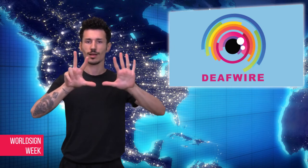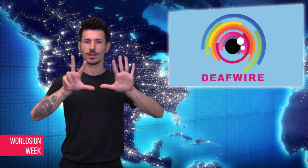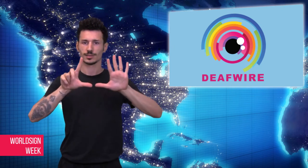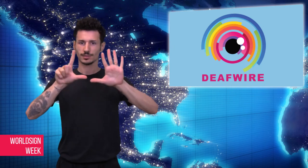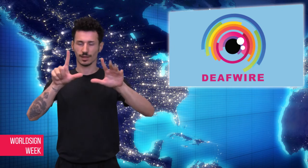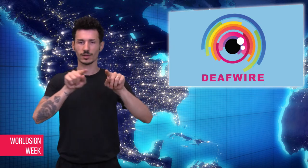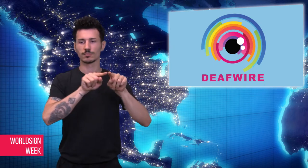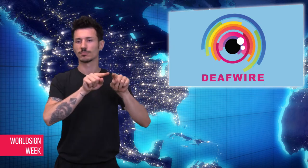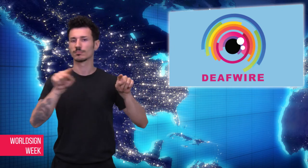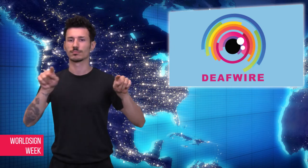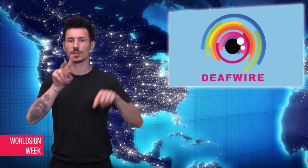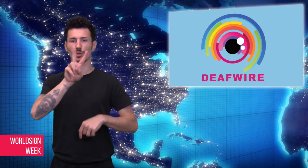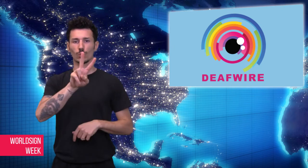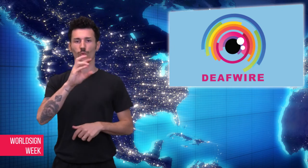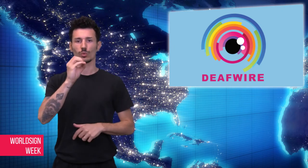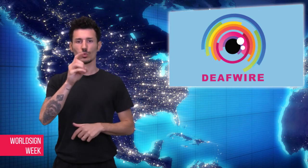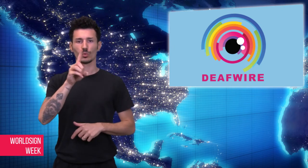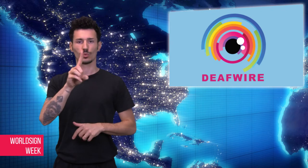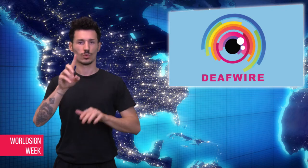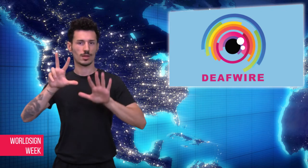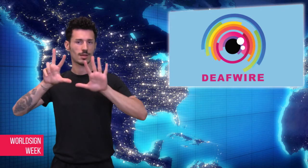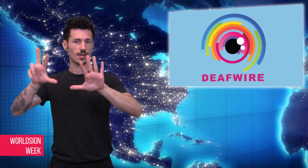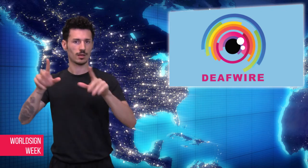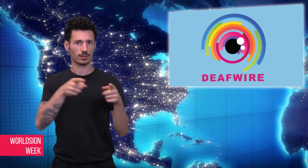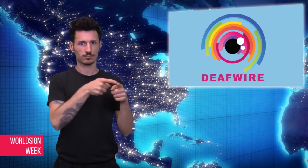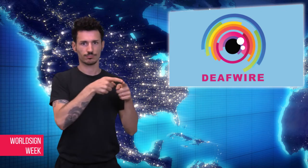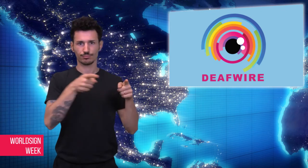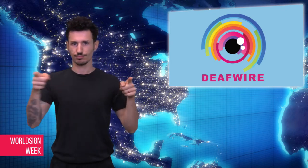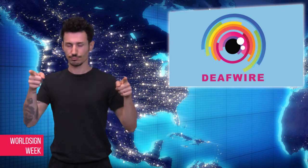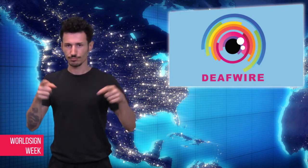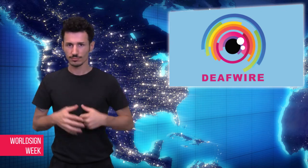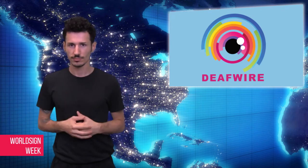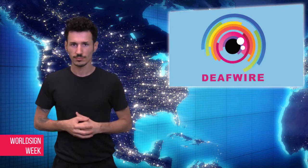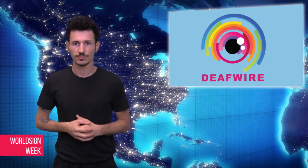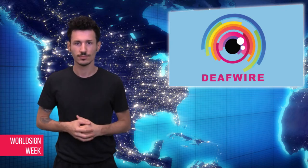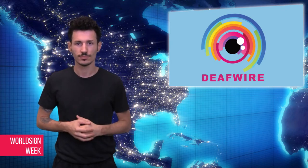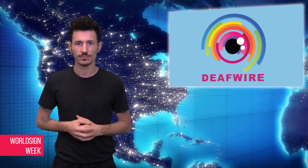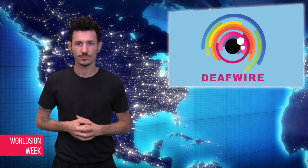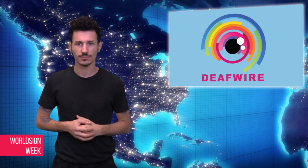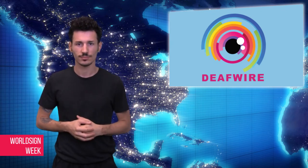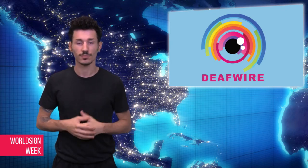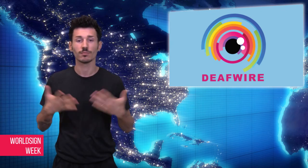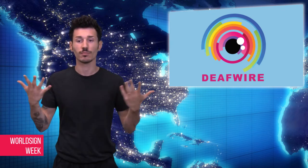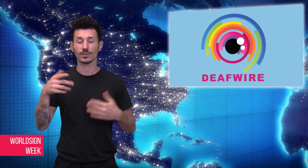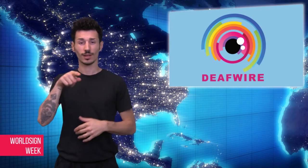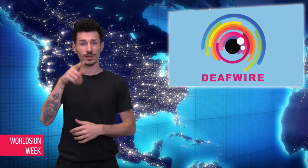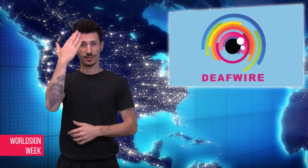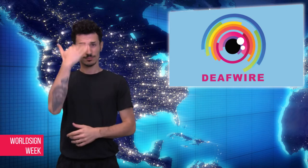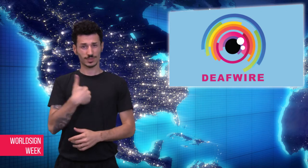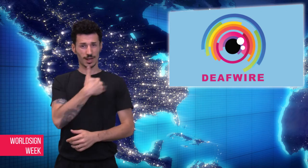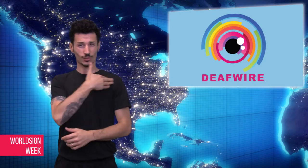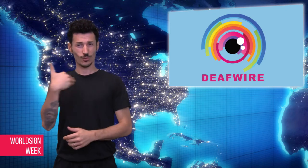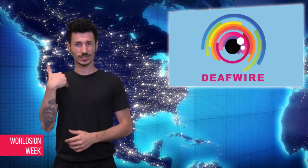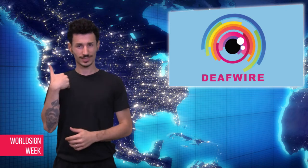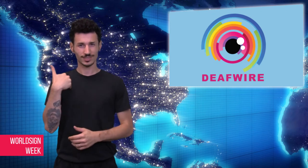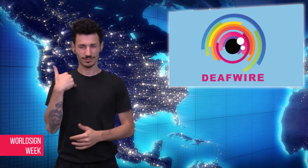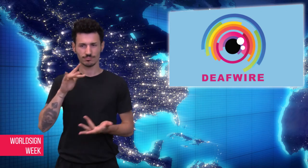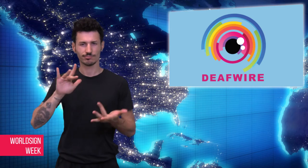abuse scandal is widespread as other catholic run schools students reported